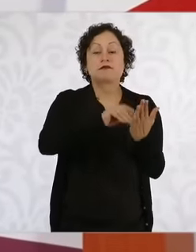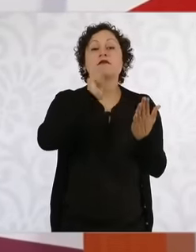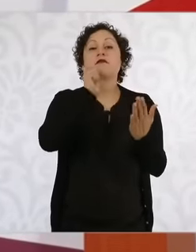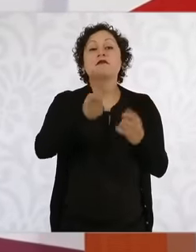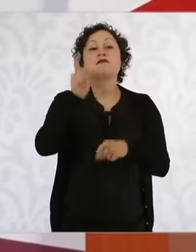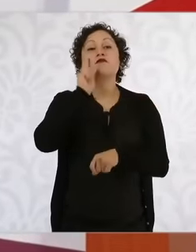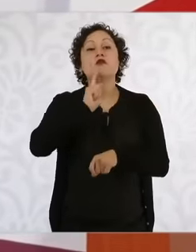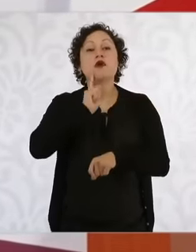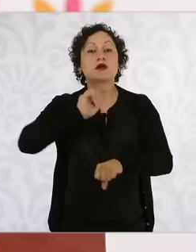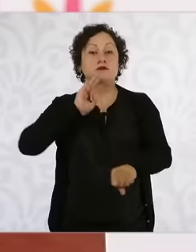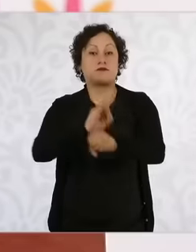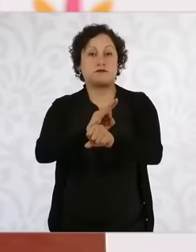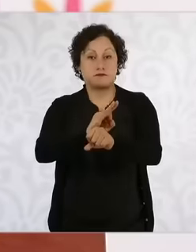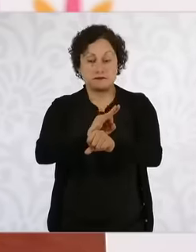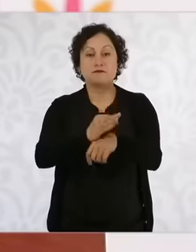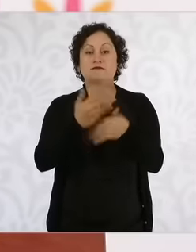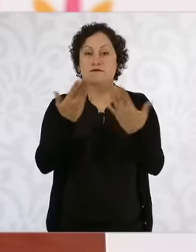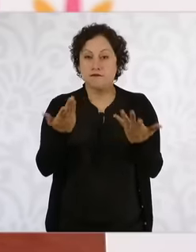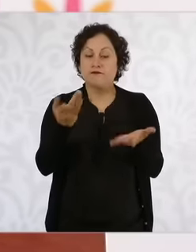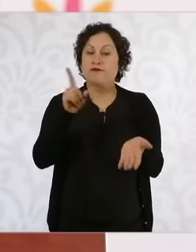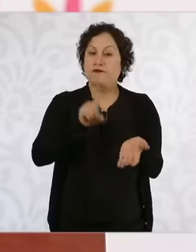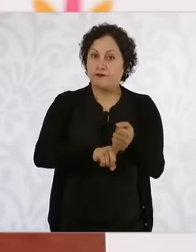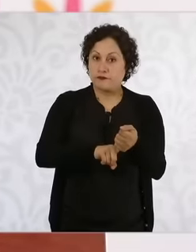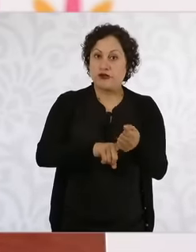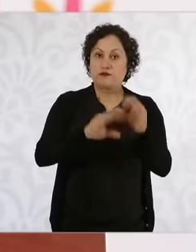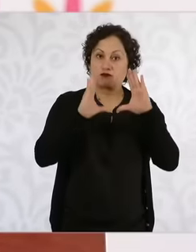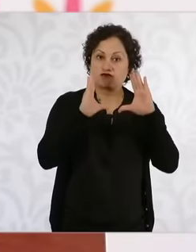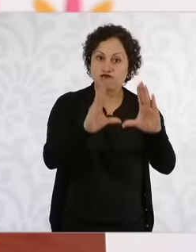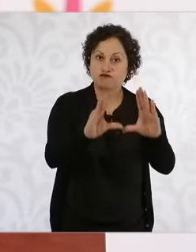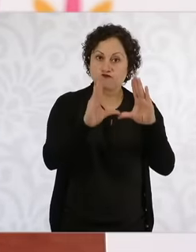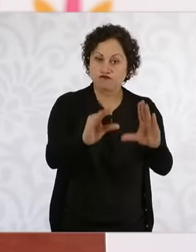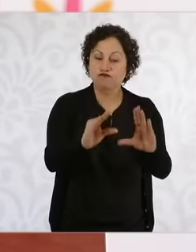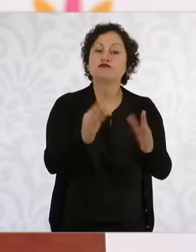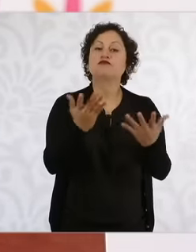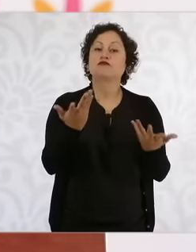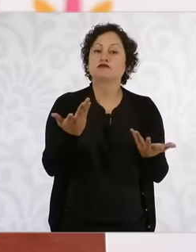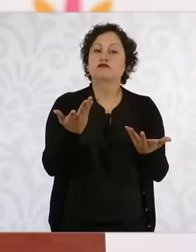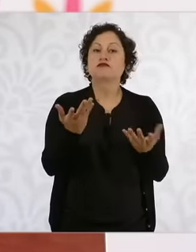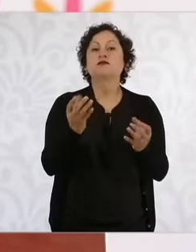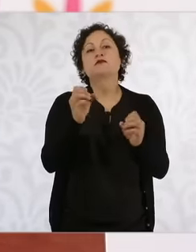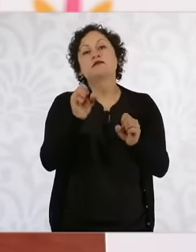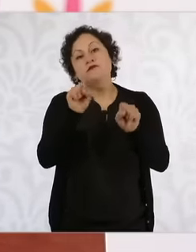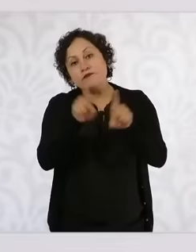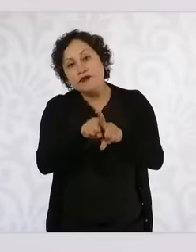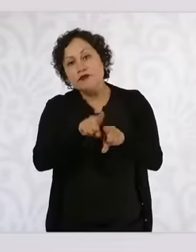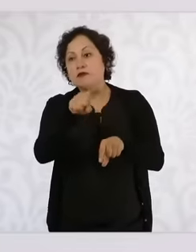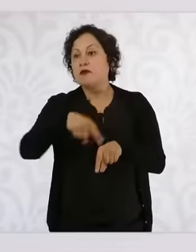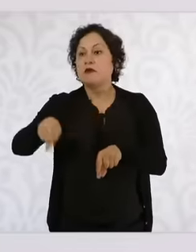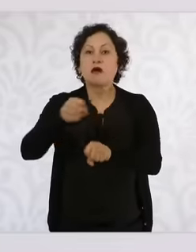educational and training and zero impunity in the face of violence against women. So